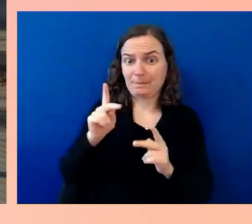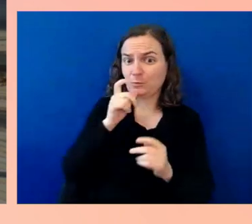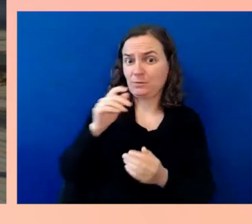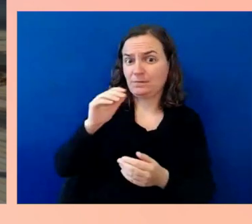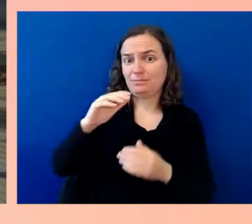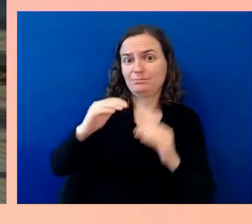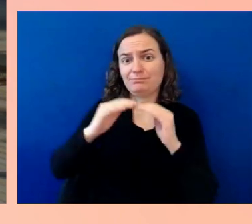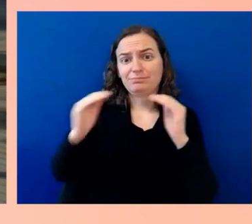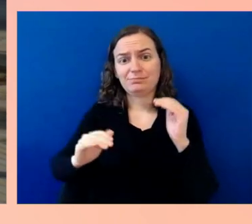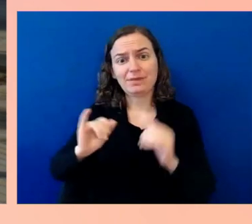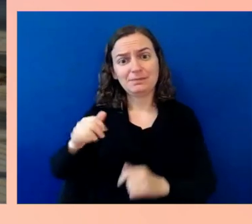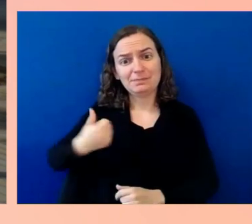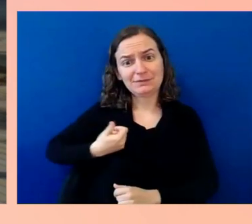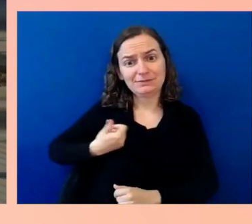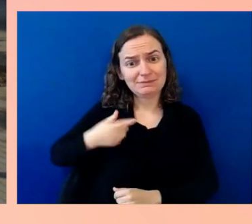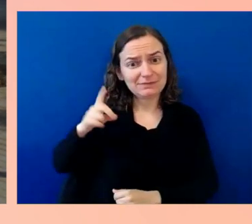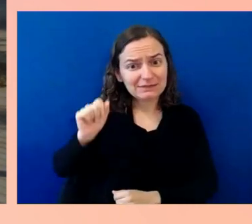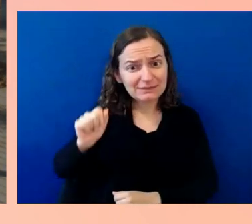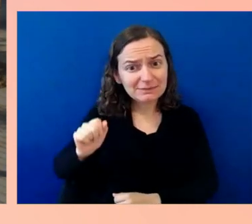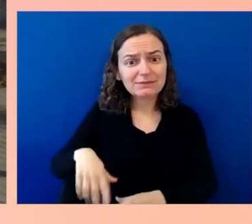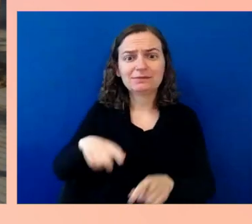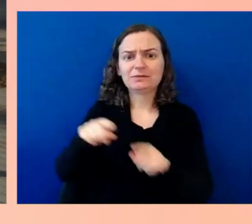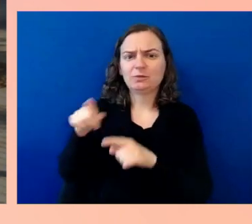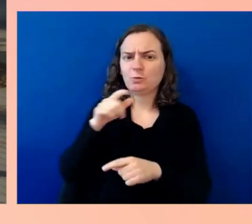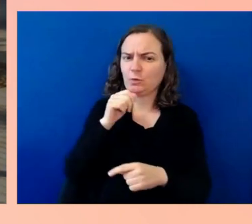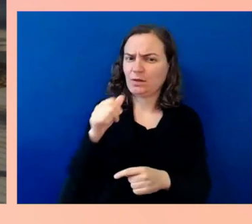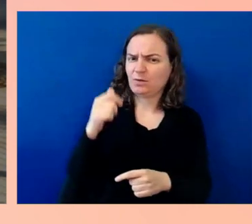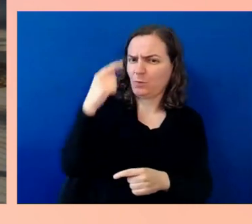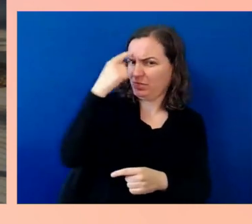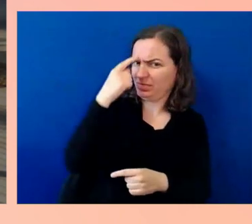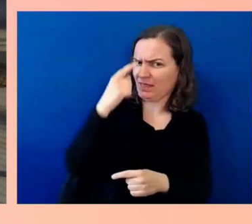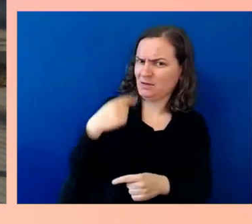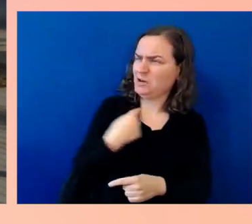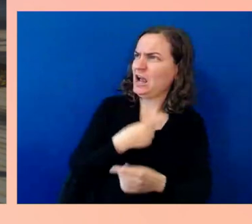Now, more than ever, I want you to challenge yourself and